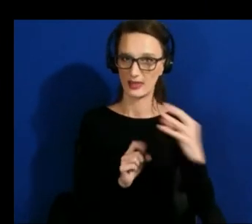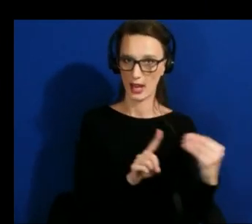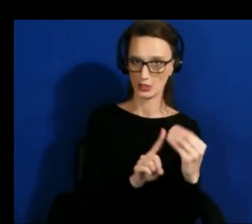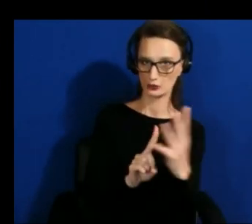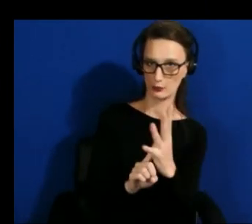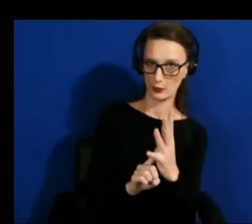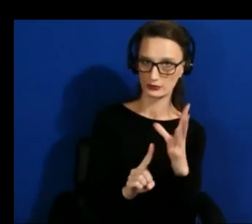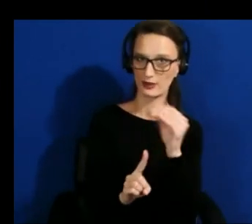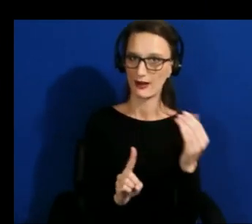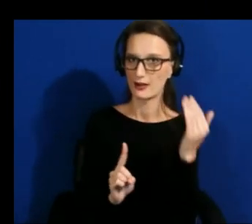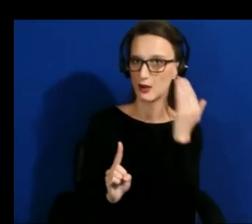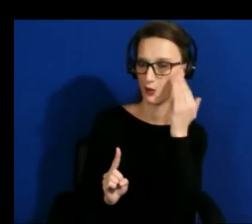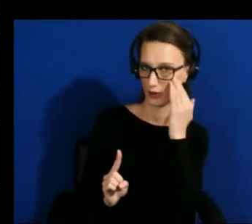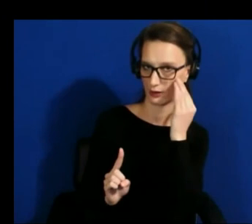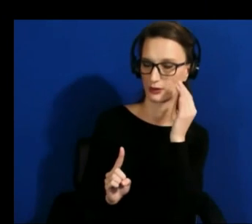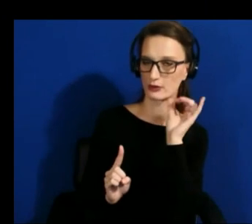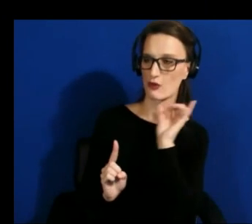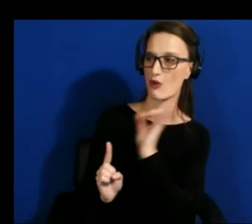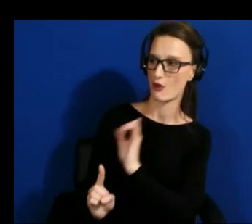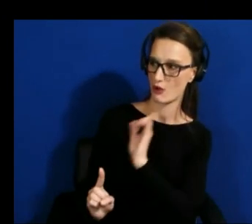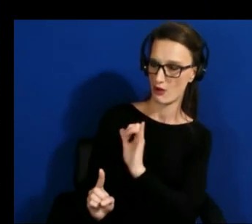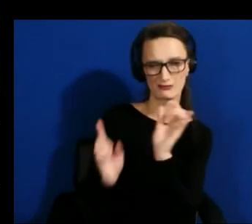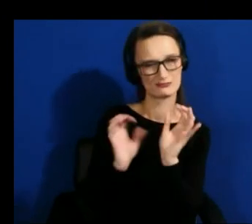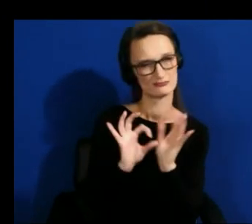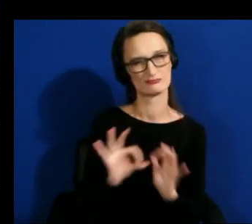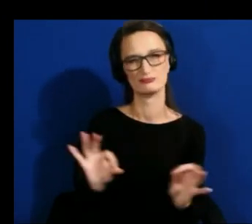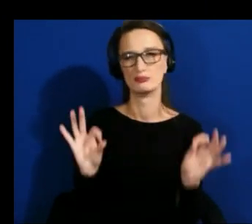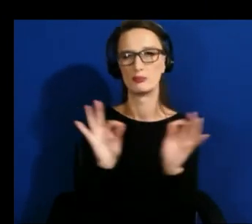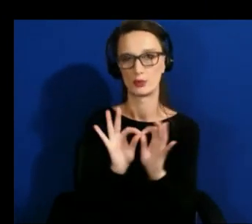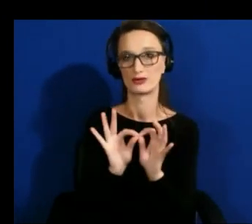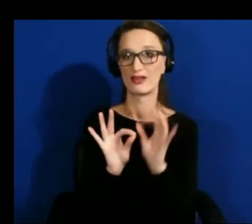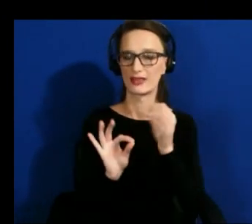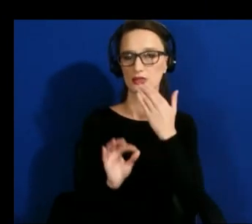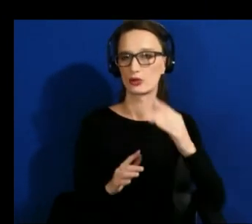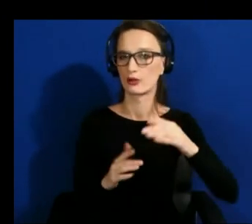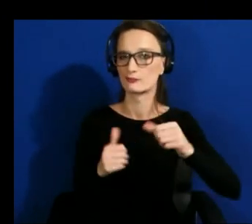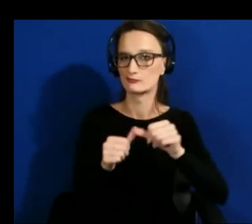is incredibly important and it's a starting point you know i ideally i'd like to say